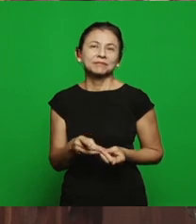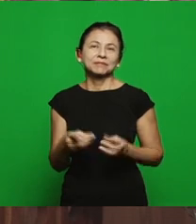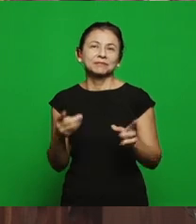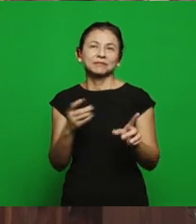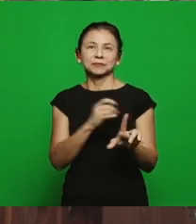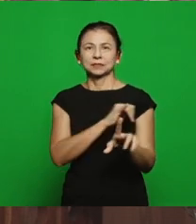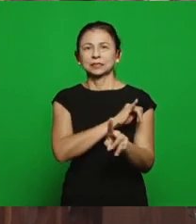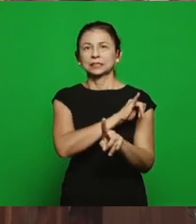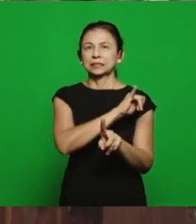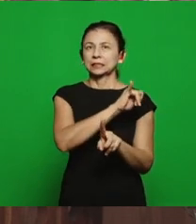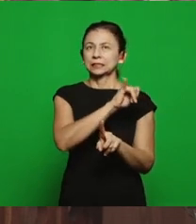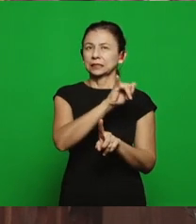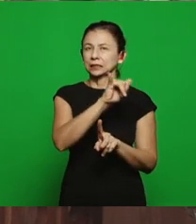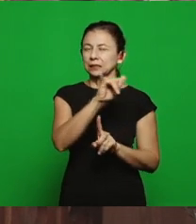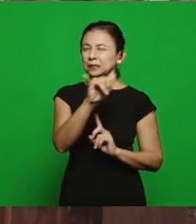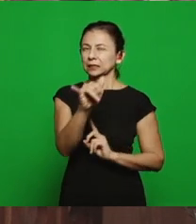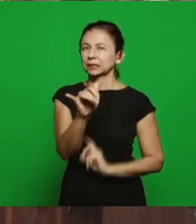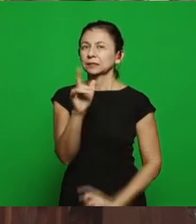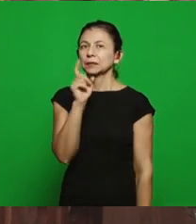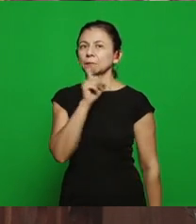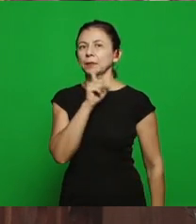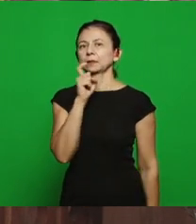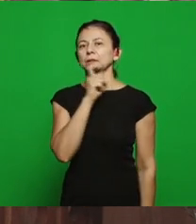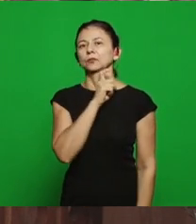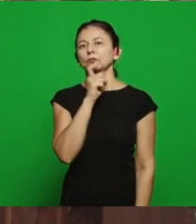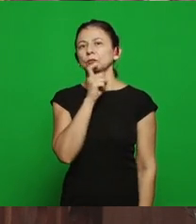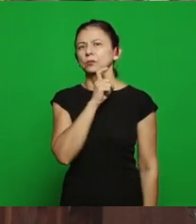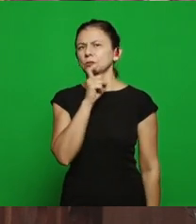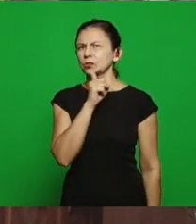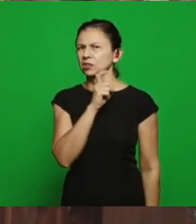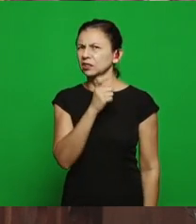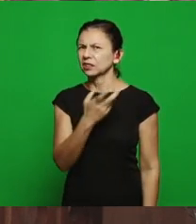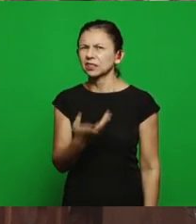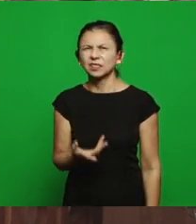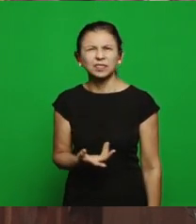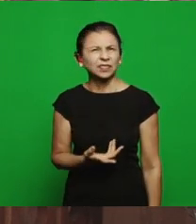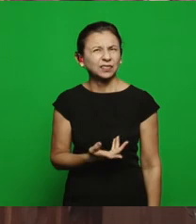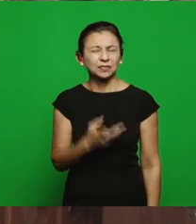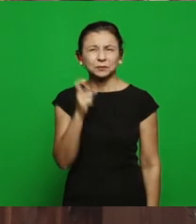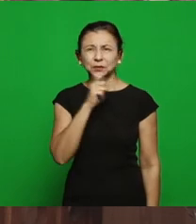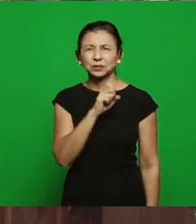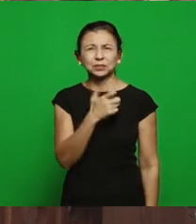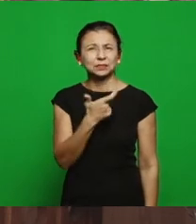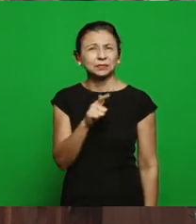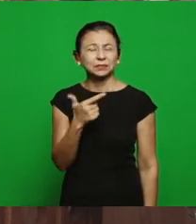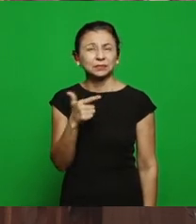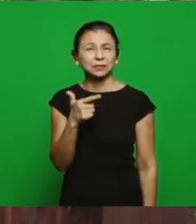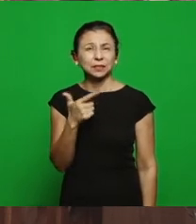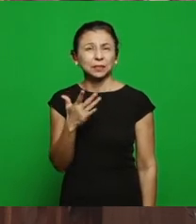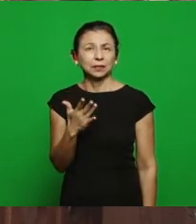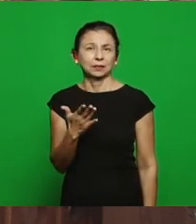an liar prophecy, there is no spiritual